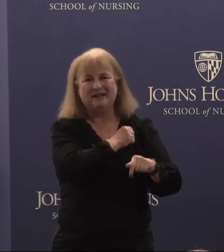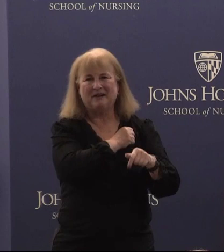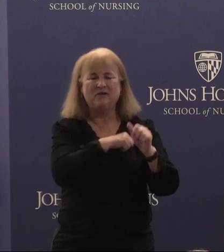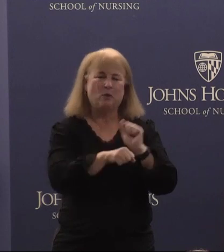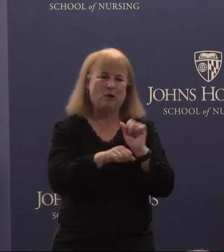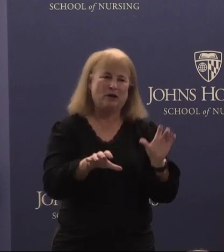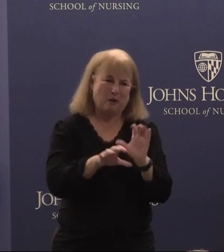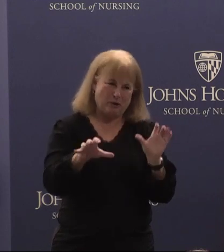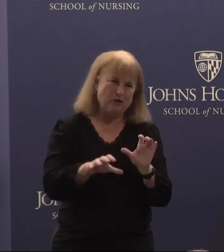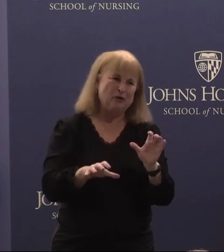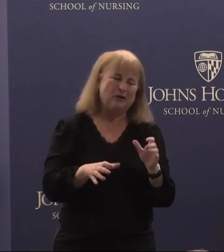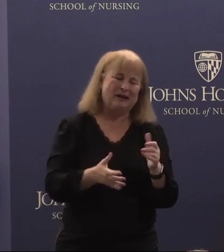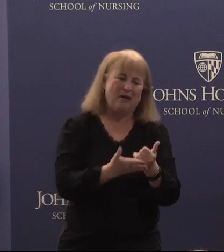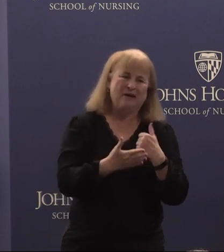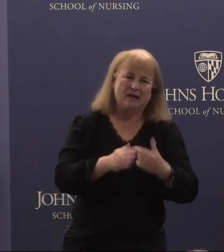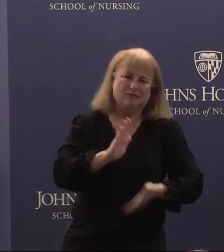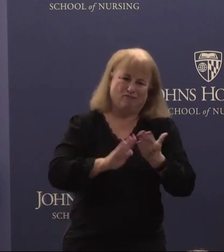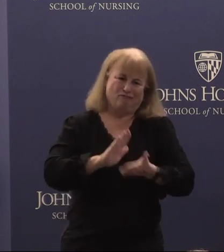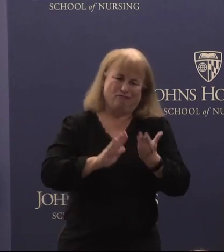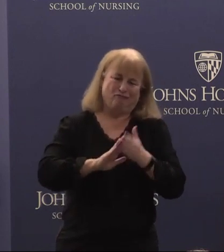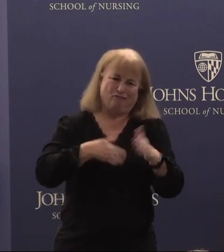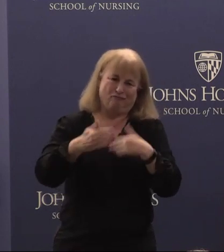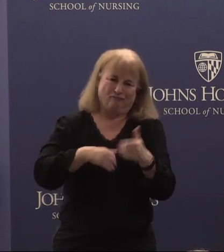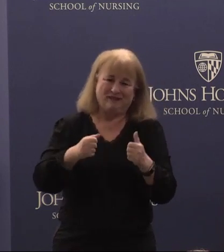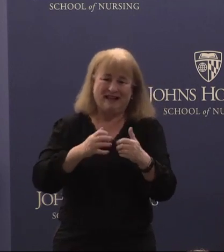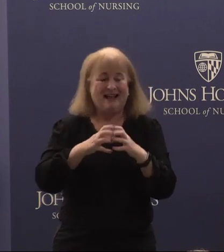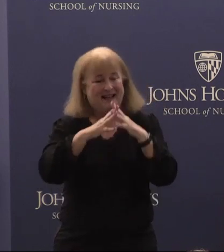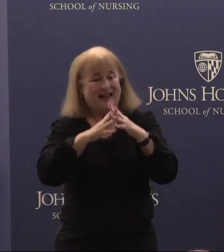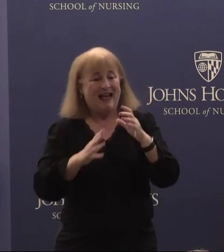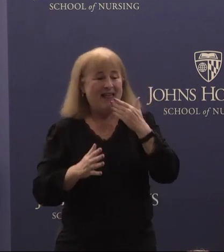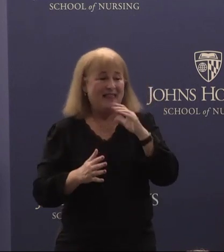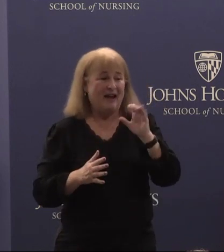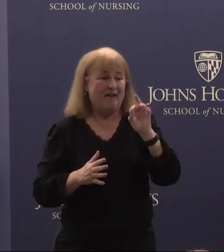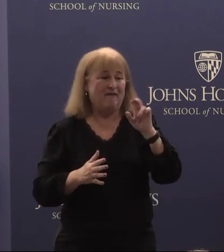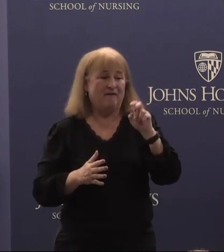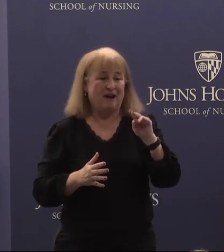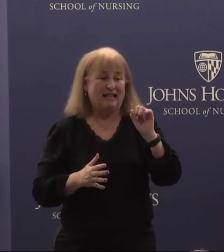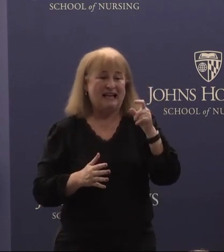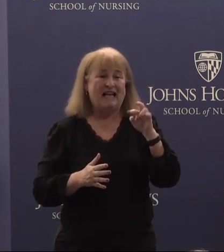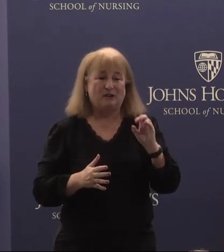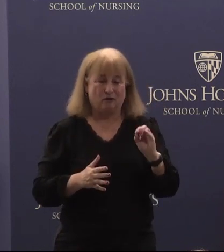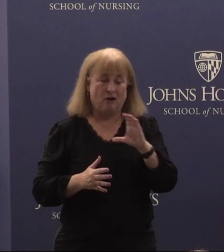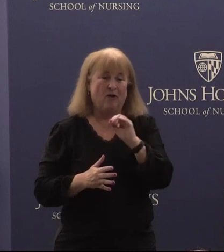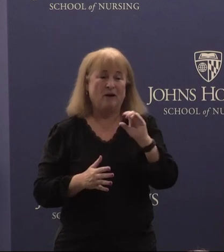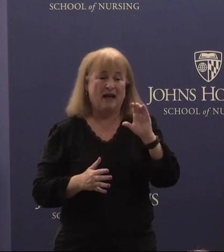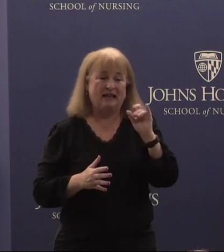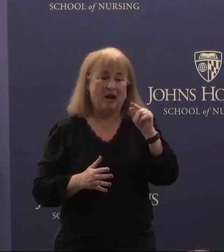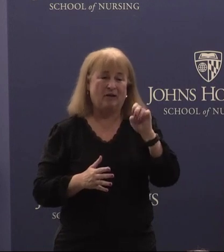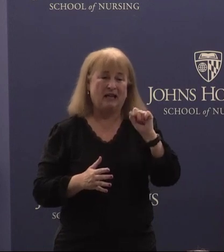getting us up and running. And thanks to Fran Castro and Caroline Elli who are our current